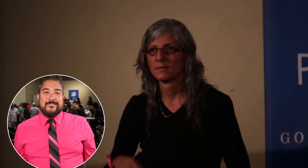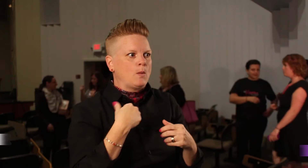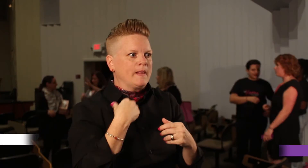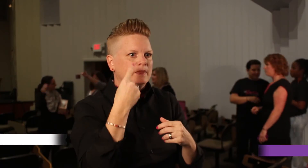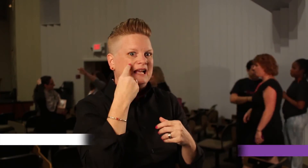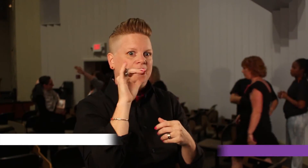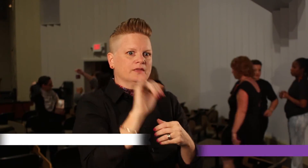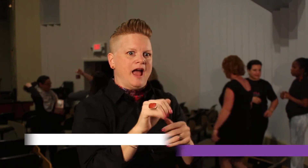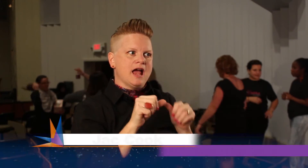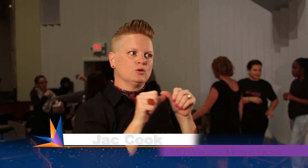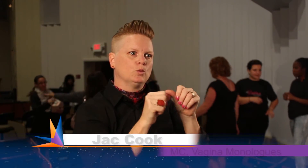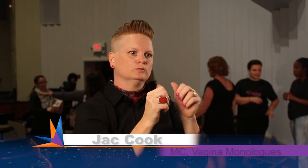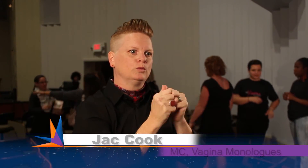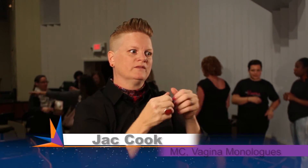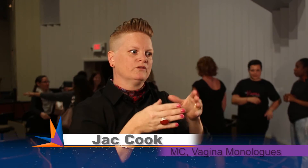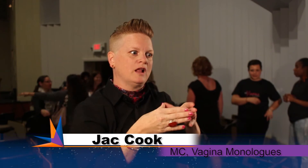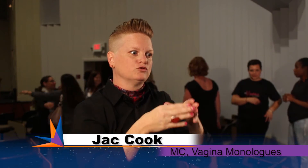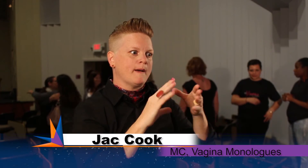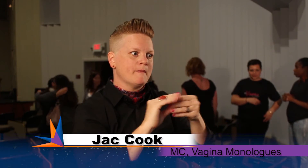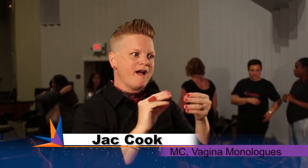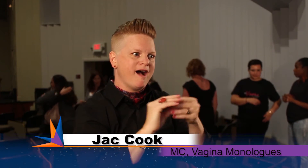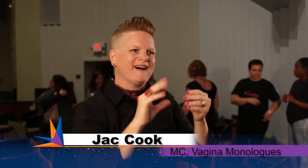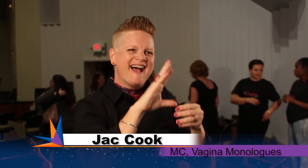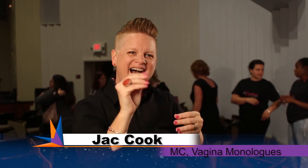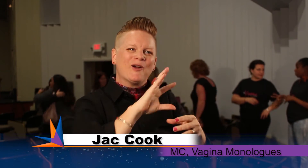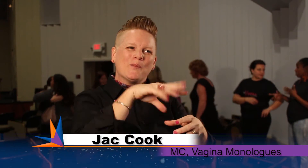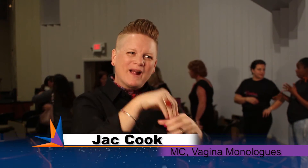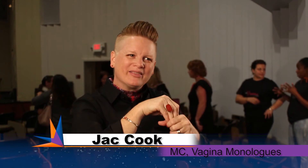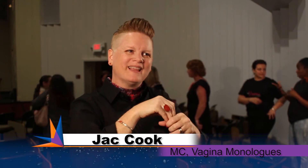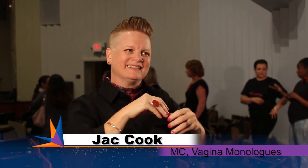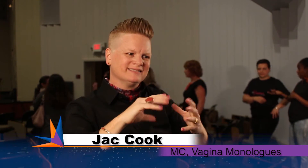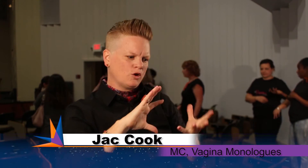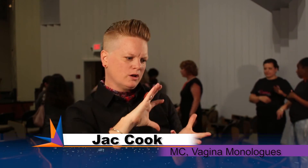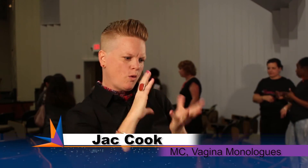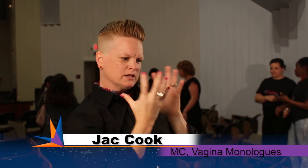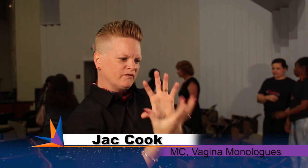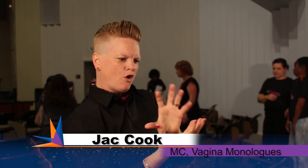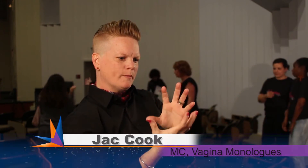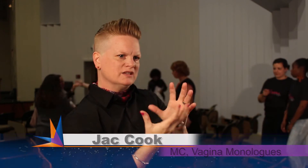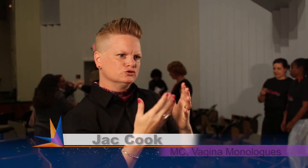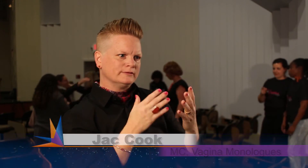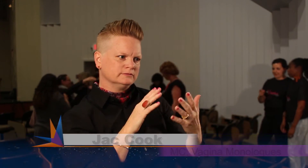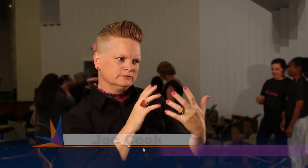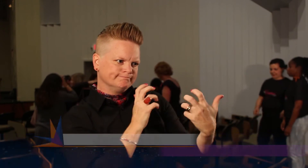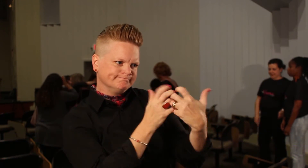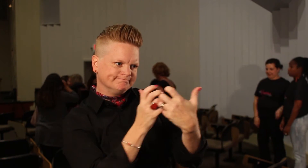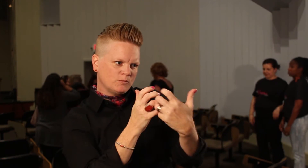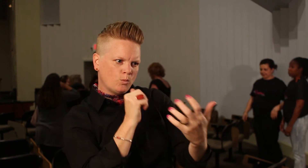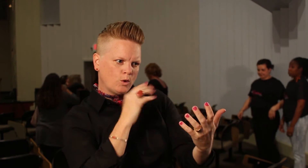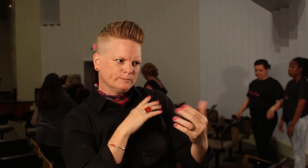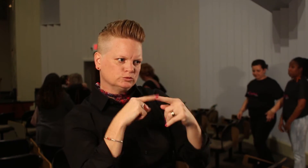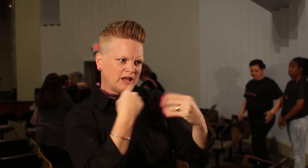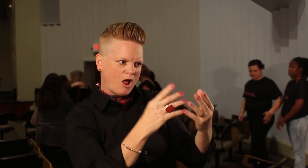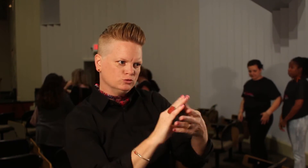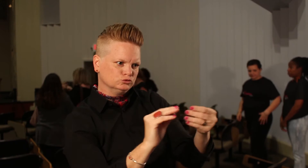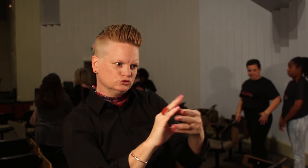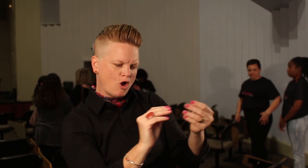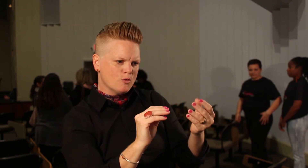Jac: "I think that’s really what keeps the vagina monologues going. Plus you have this kind of transformation where you get to match each story to each woman --